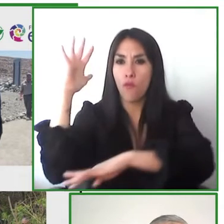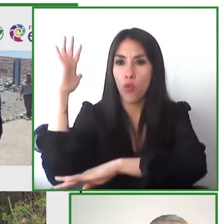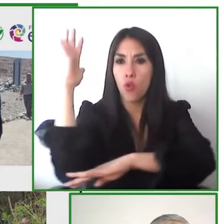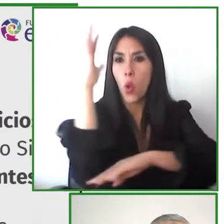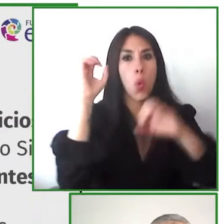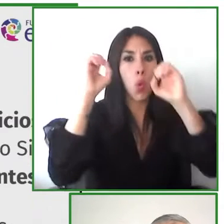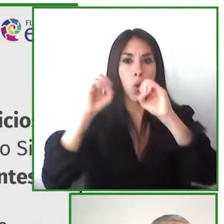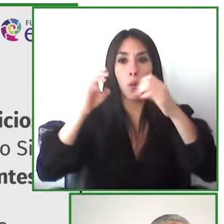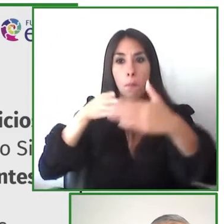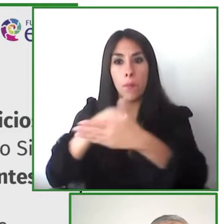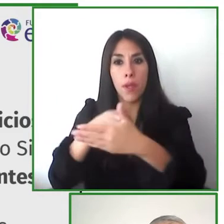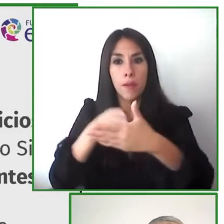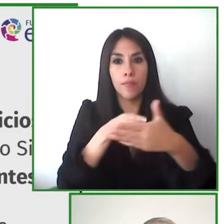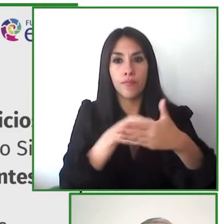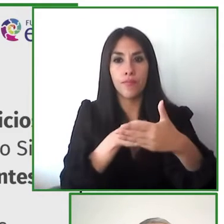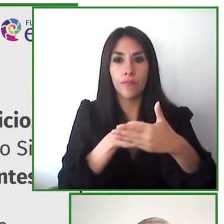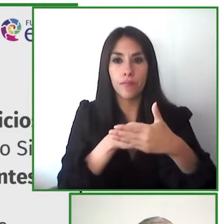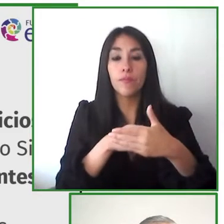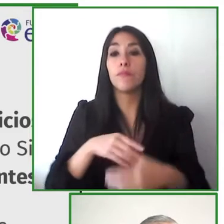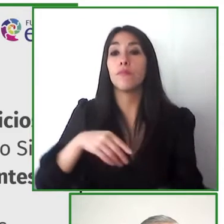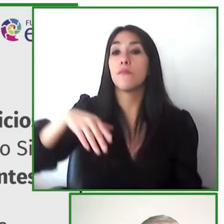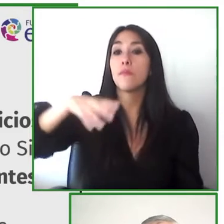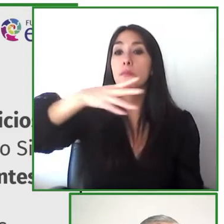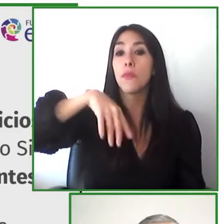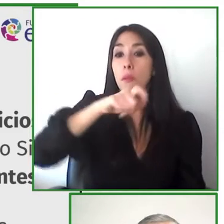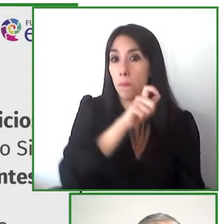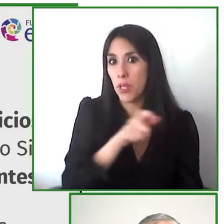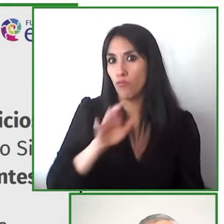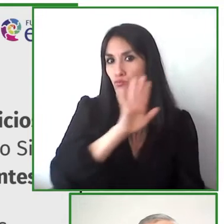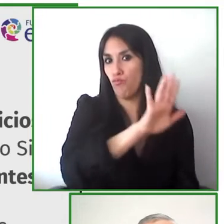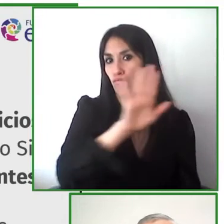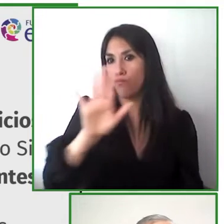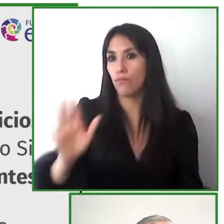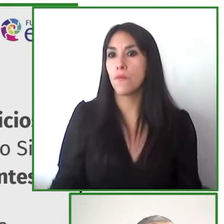without limits in increased number of territories throughout what are we looking for we want